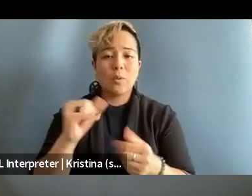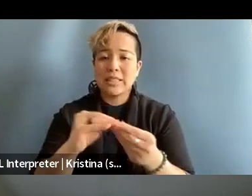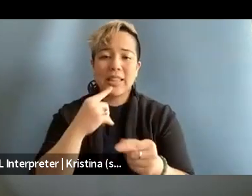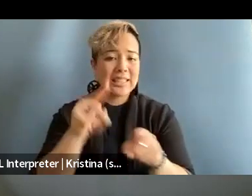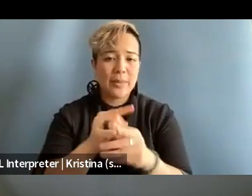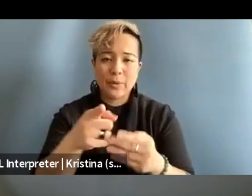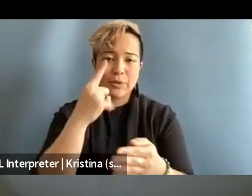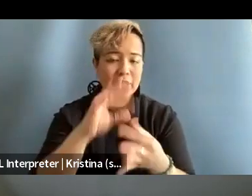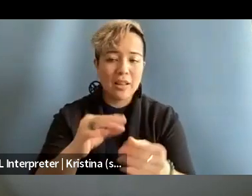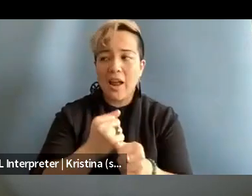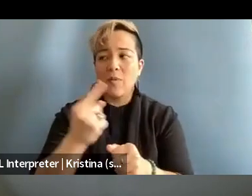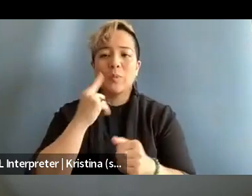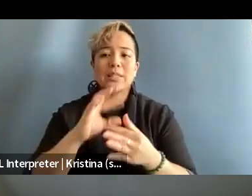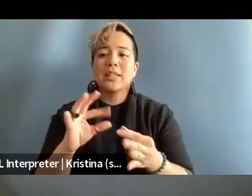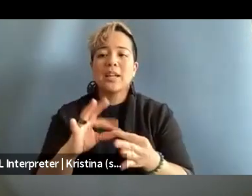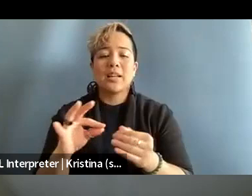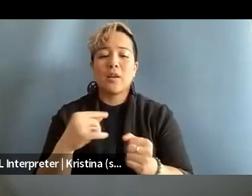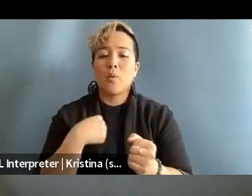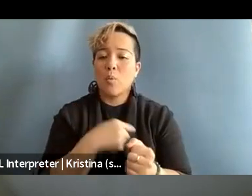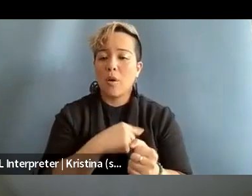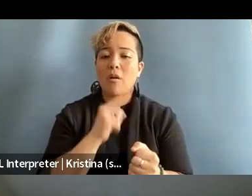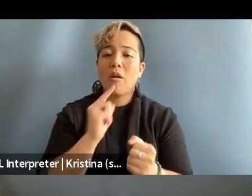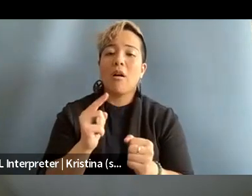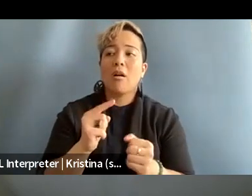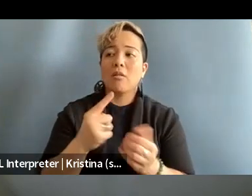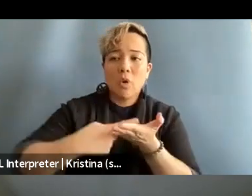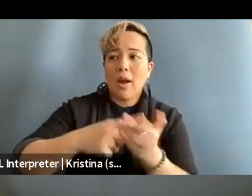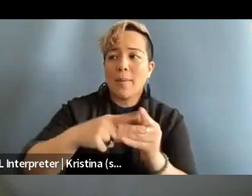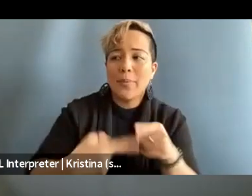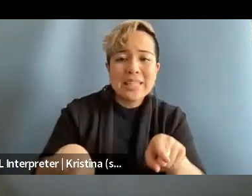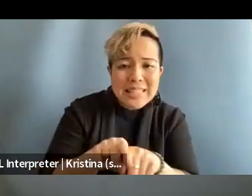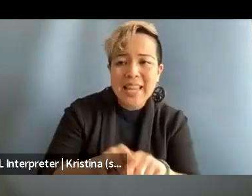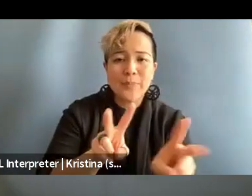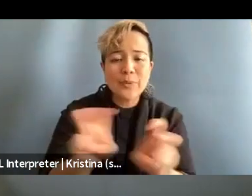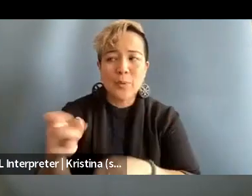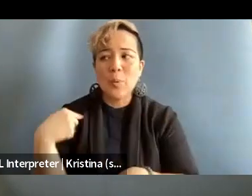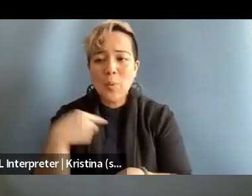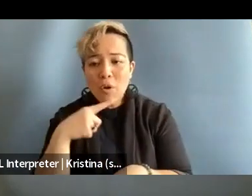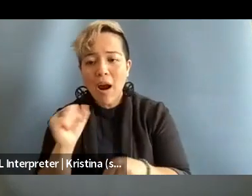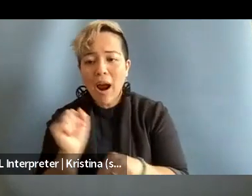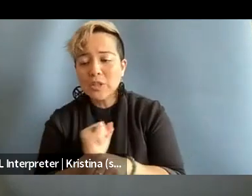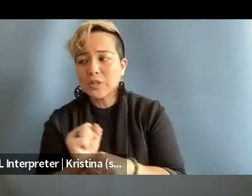Everyone was saying that we are covering the same issues, we are actually being targeted.